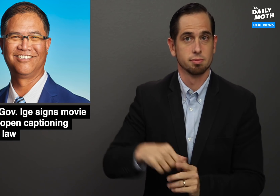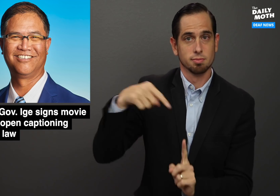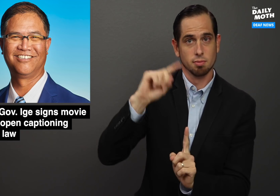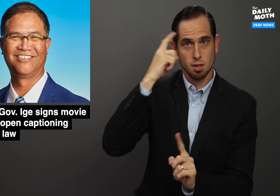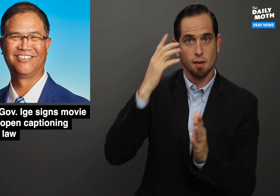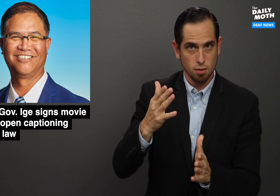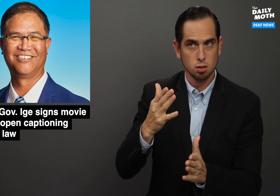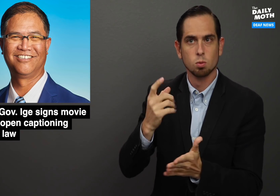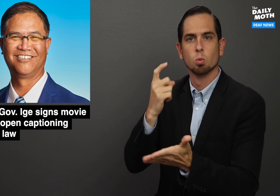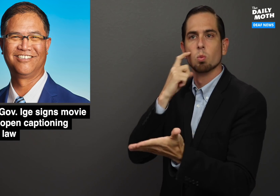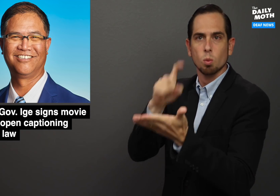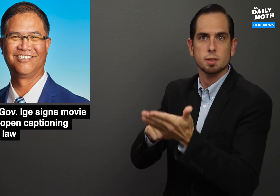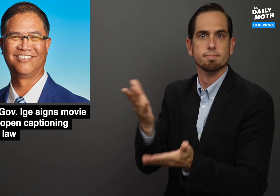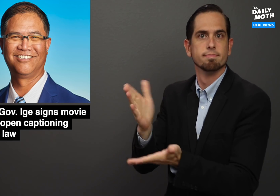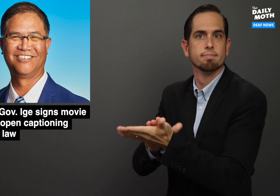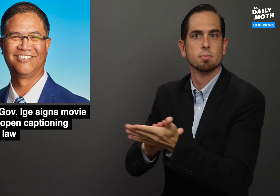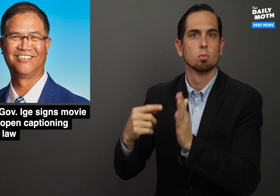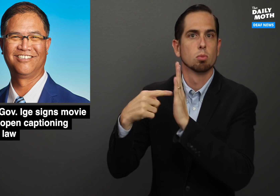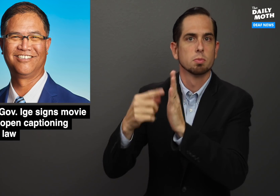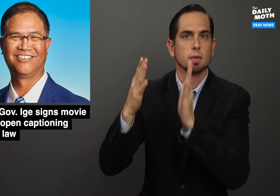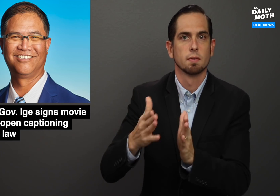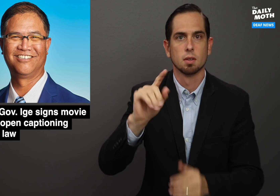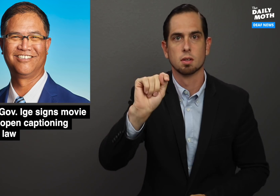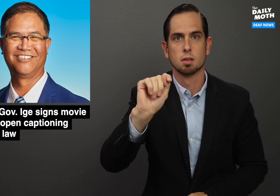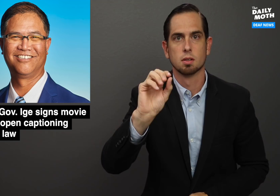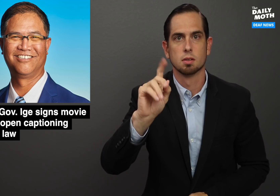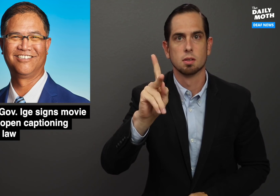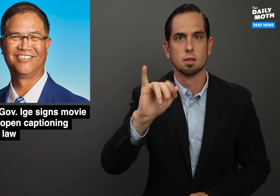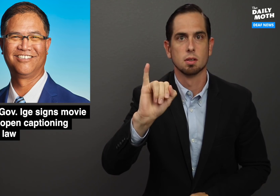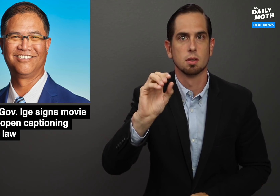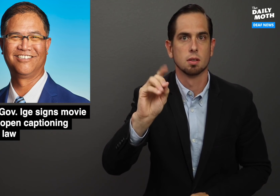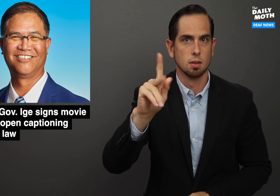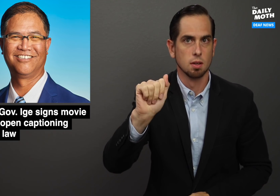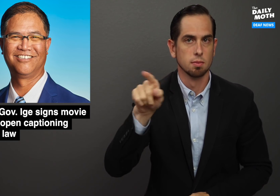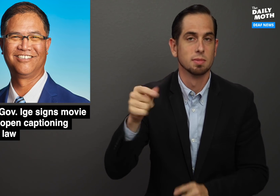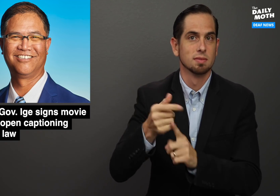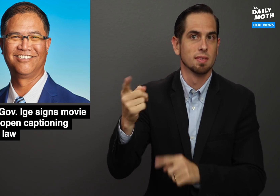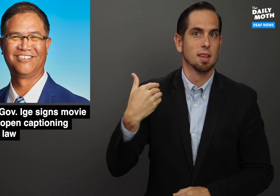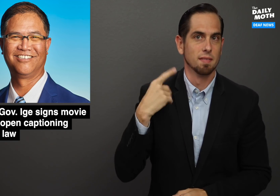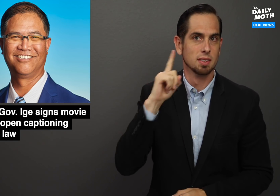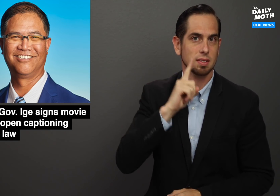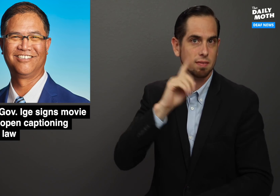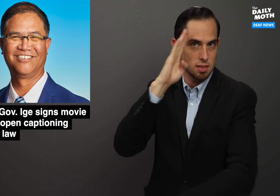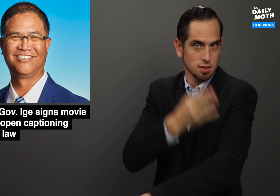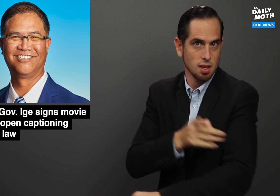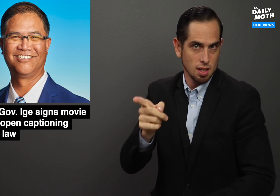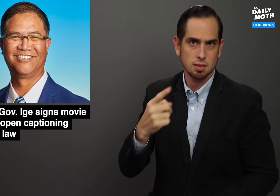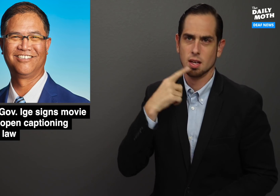He recognized State Rep. Tokioka, who has a deaf son,